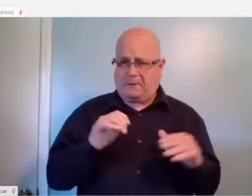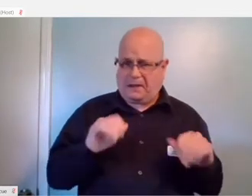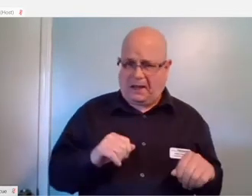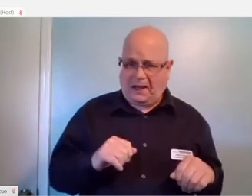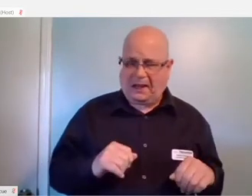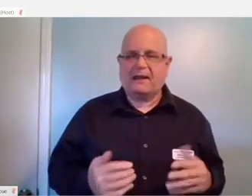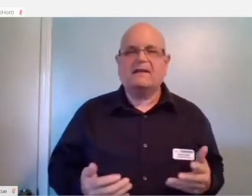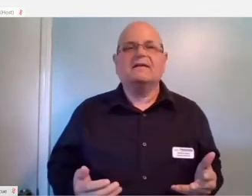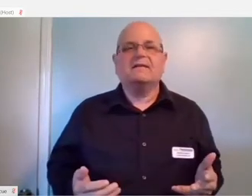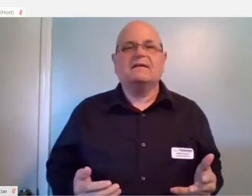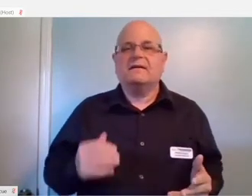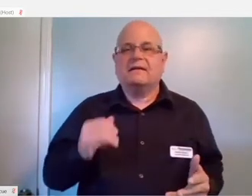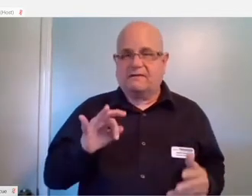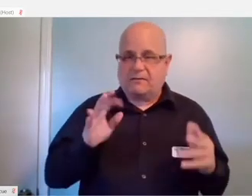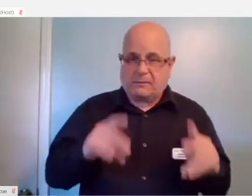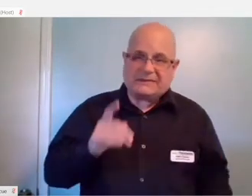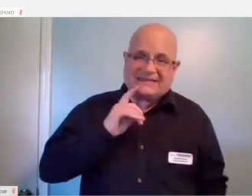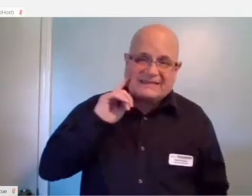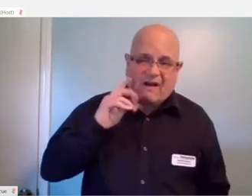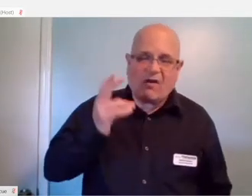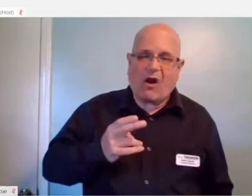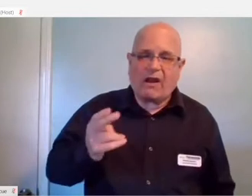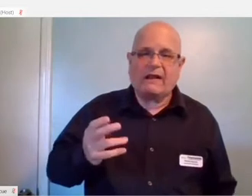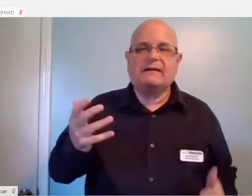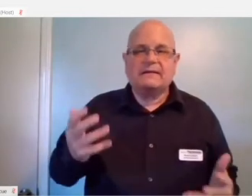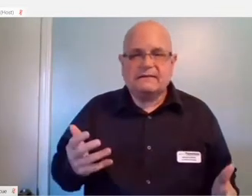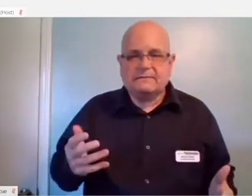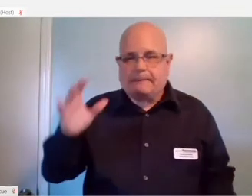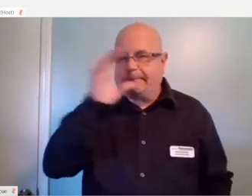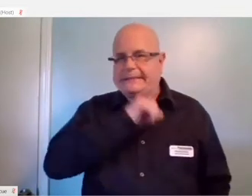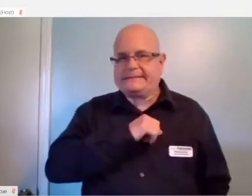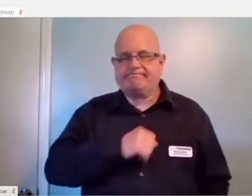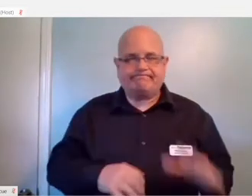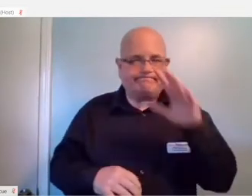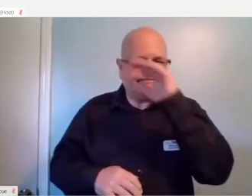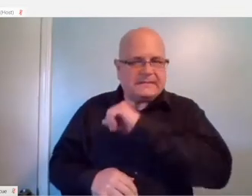Of course if someone is deaf or hard of hearing, they're going to be missing out on that part of the game.